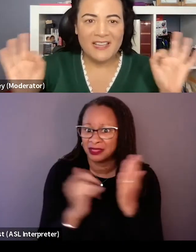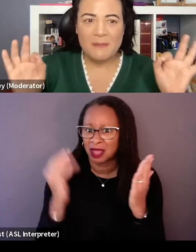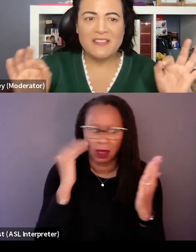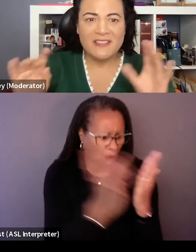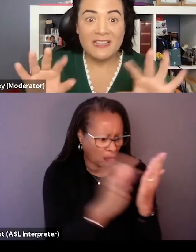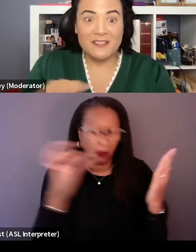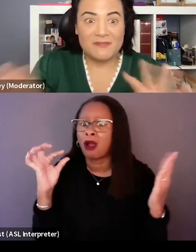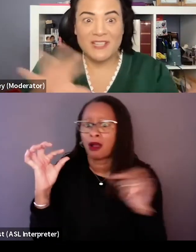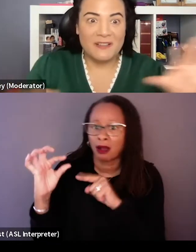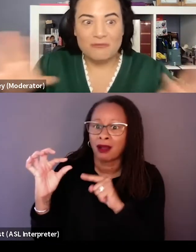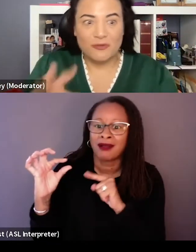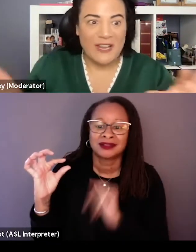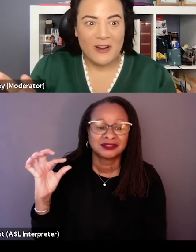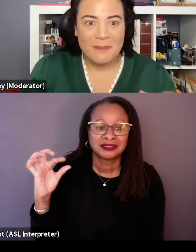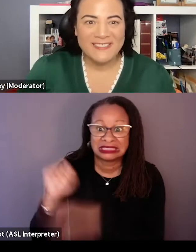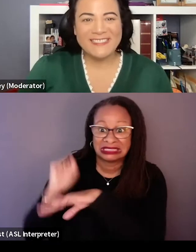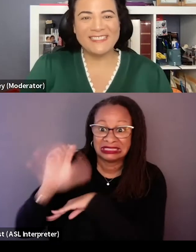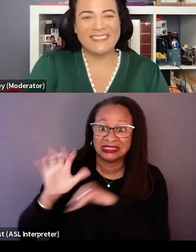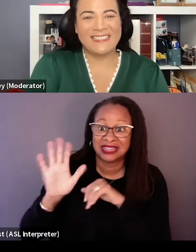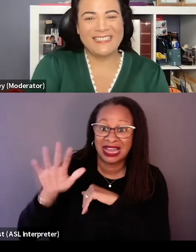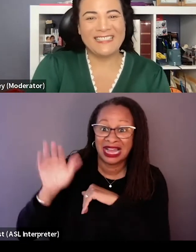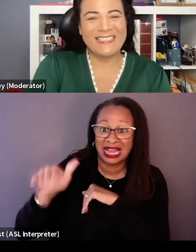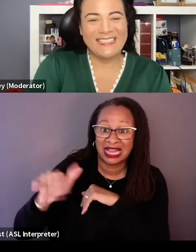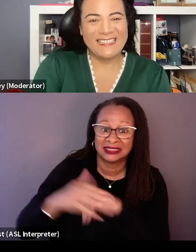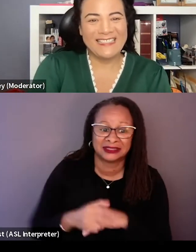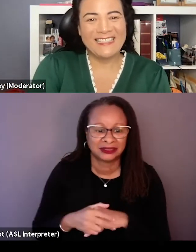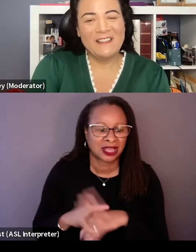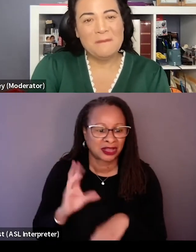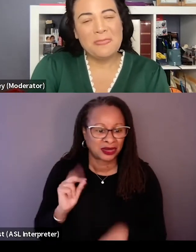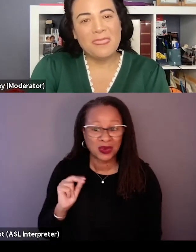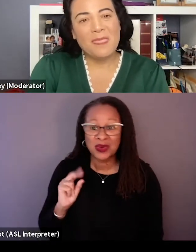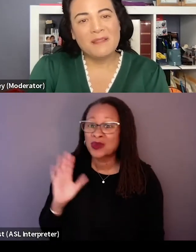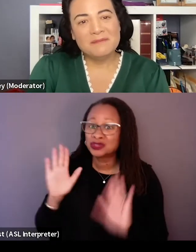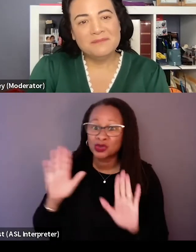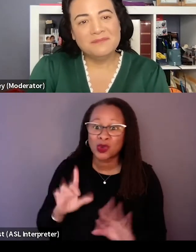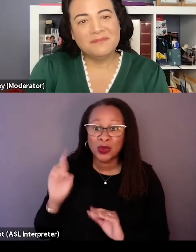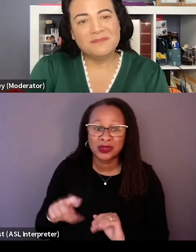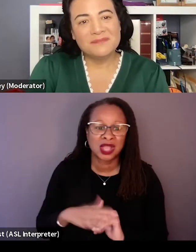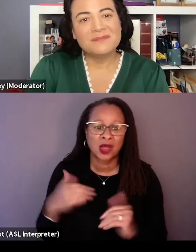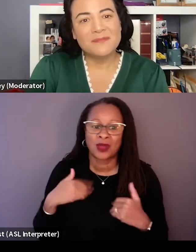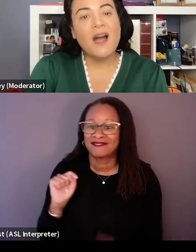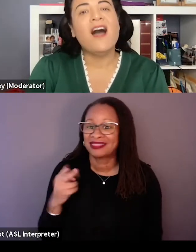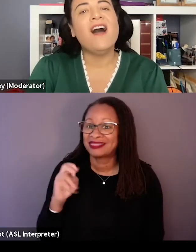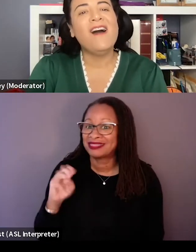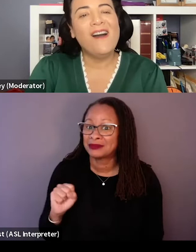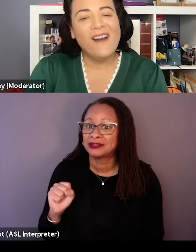They send a flare up. No, it's a great question. Yeah, we came up with themes and so they would tag like put